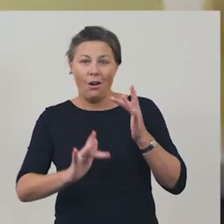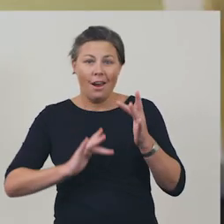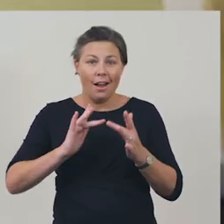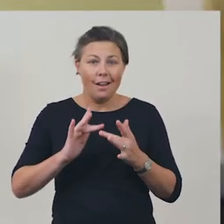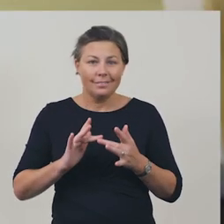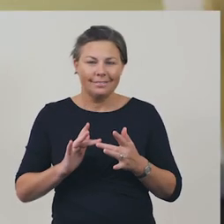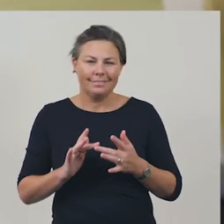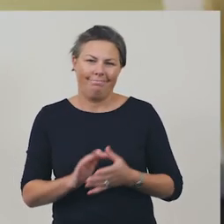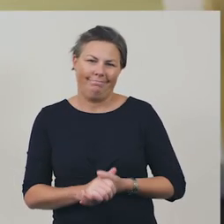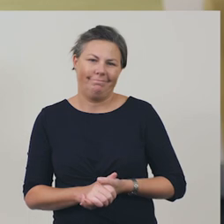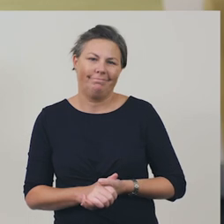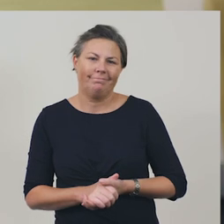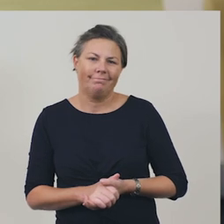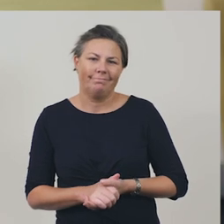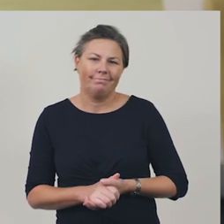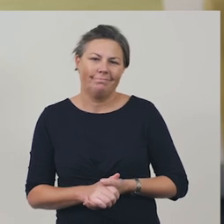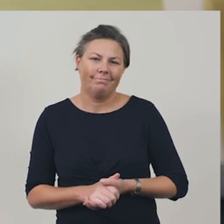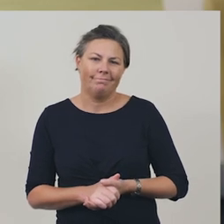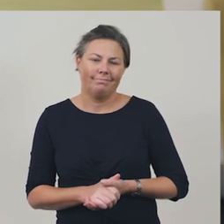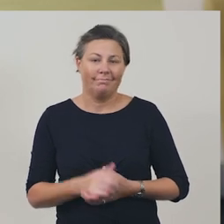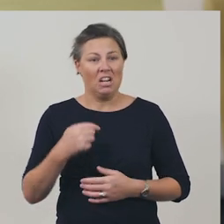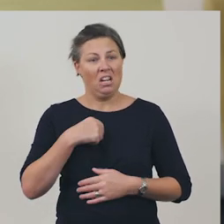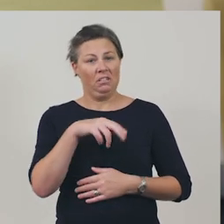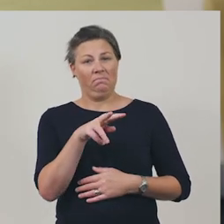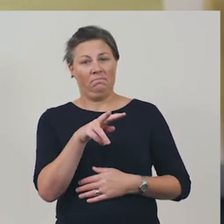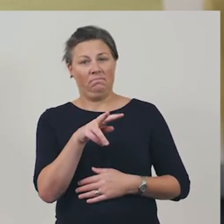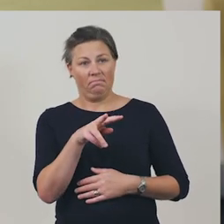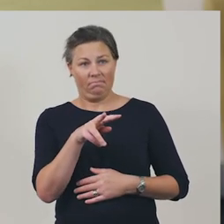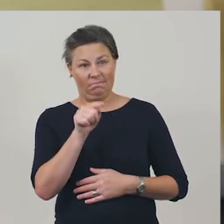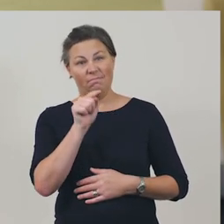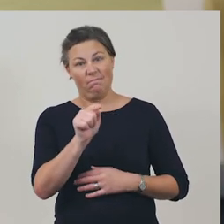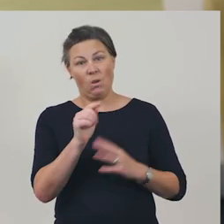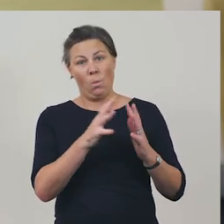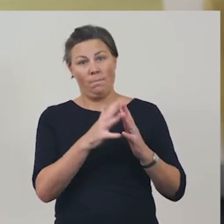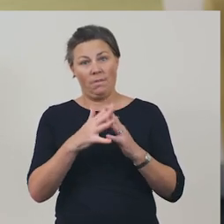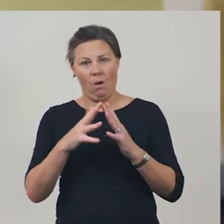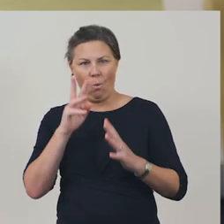Okay. My first impression of this site is that it looks like a lot of fun,